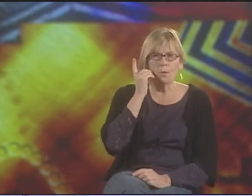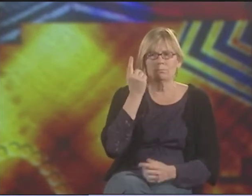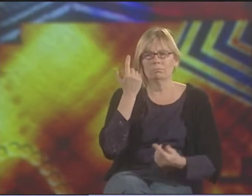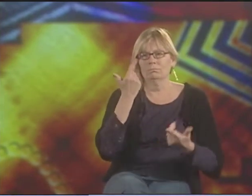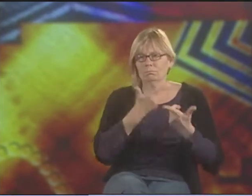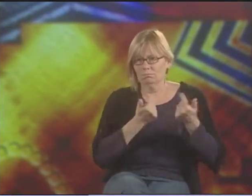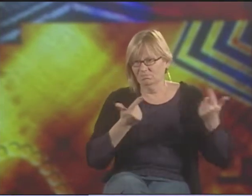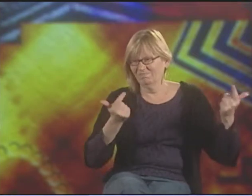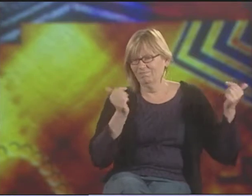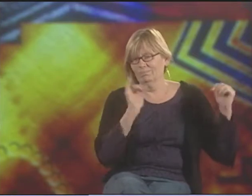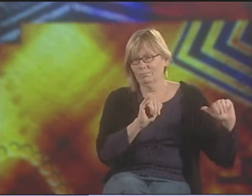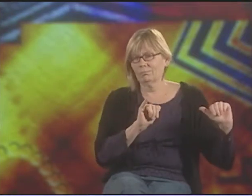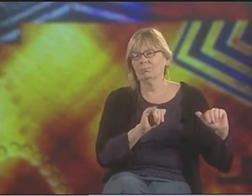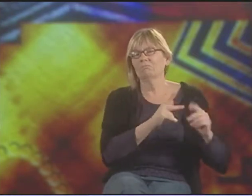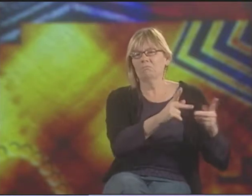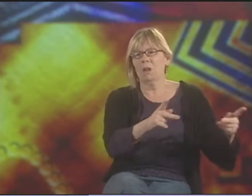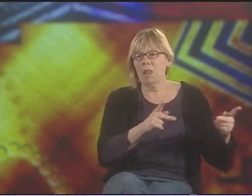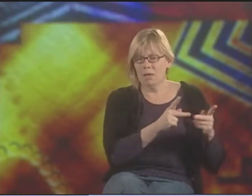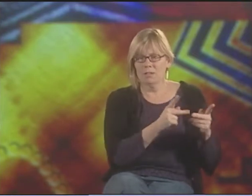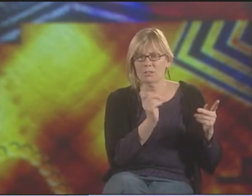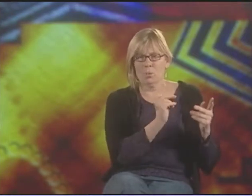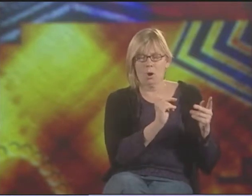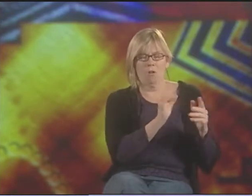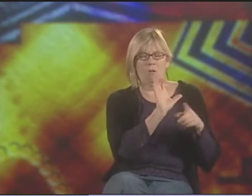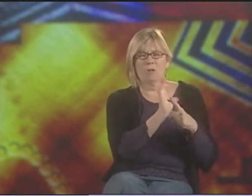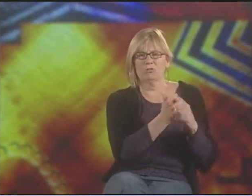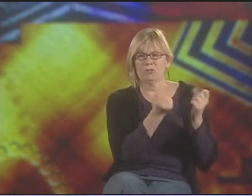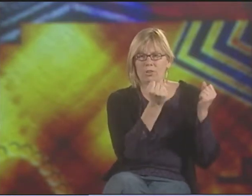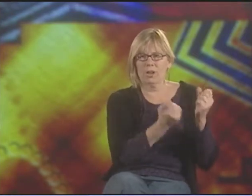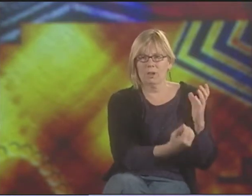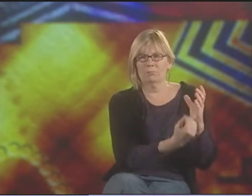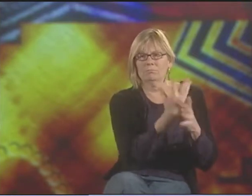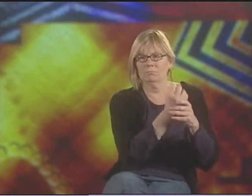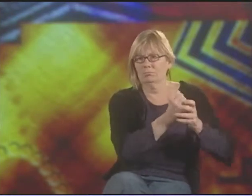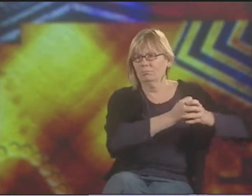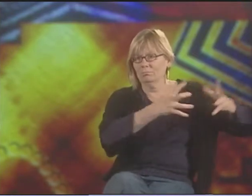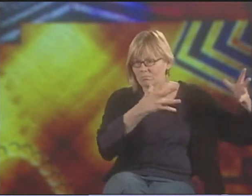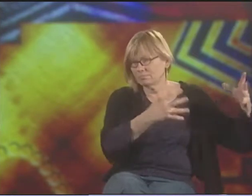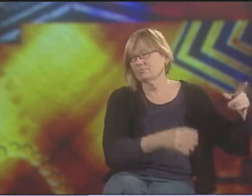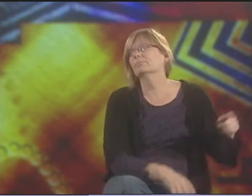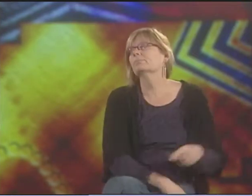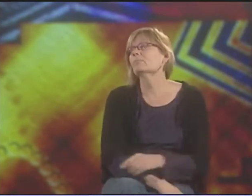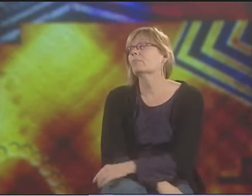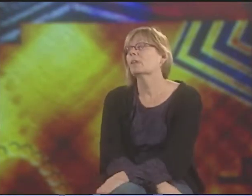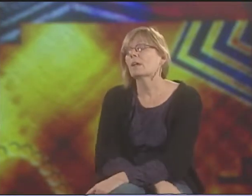IN THE DORMS AND ON THE SCHOOL GROUNDS WHERE THE REAL EDUCATION HAPPENS FOR STUDENTS IN DEAF CULTURE